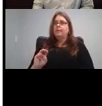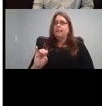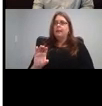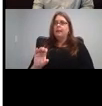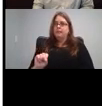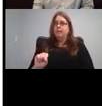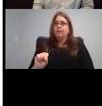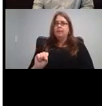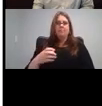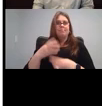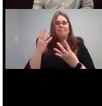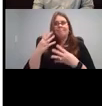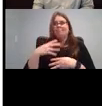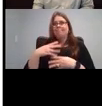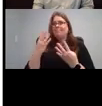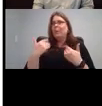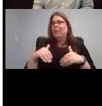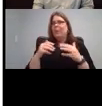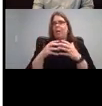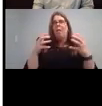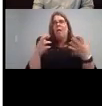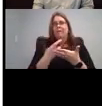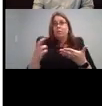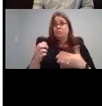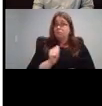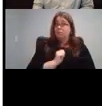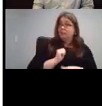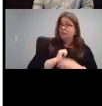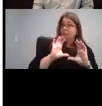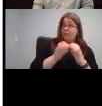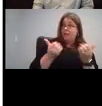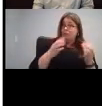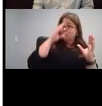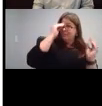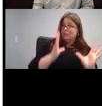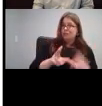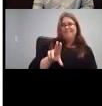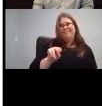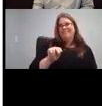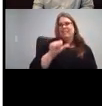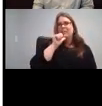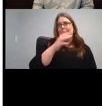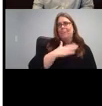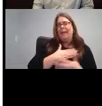I'm not a classroom teacher. A lot of it's not really my thing, but it's there. So you know, tech